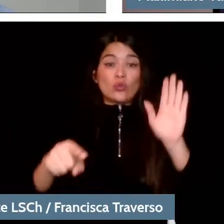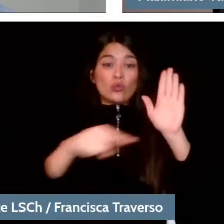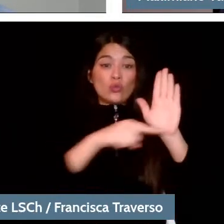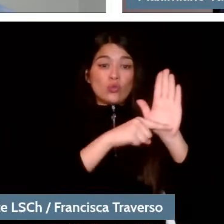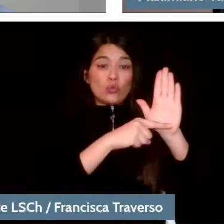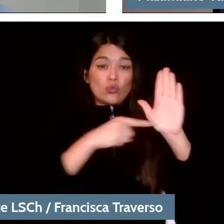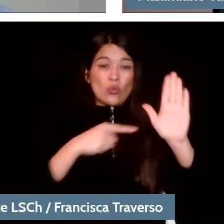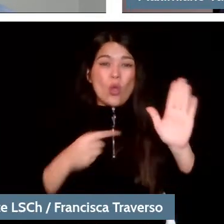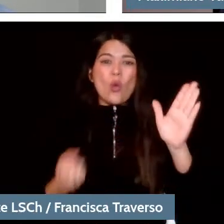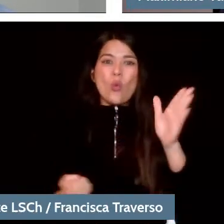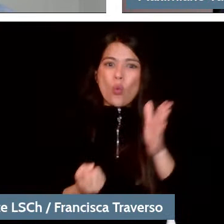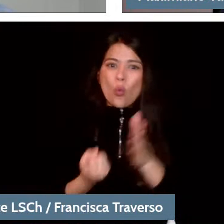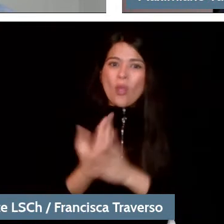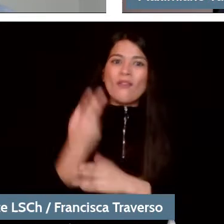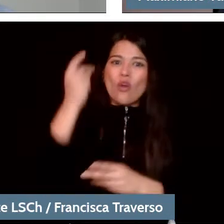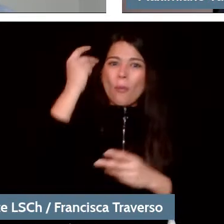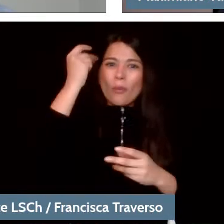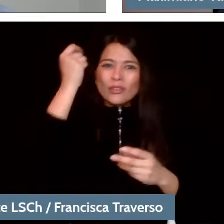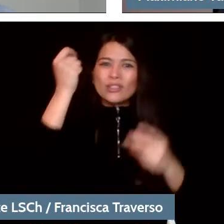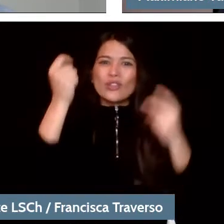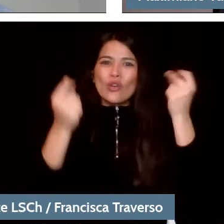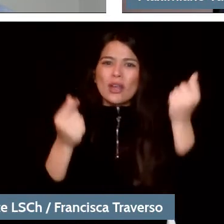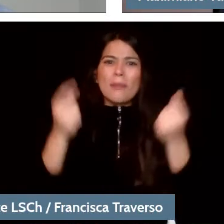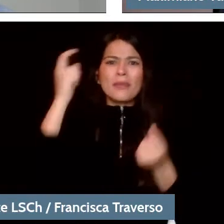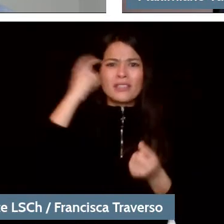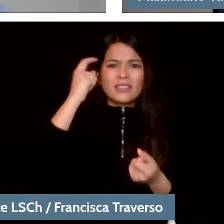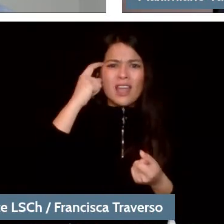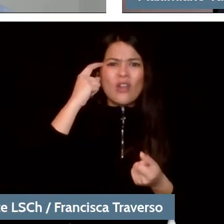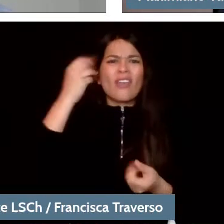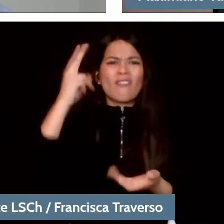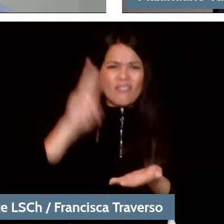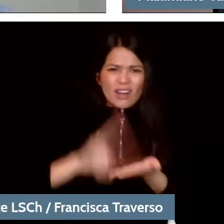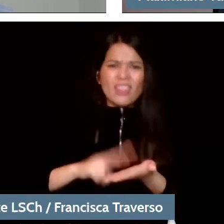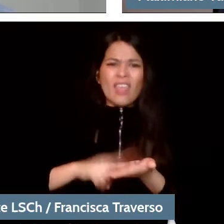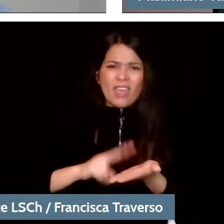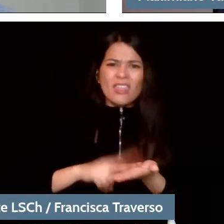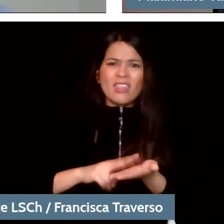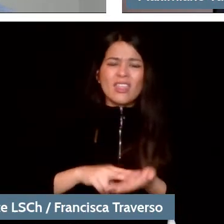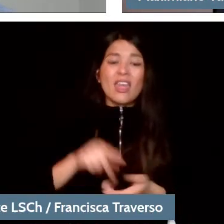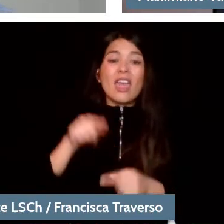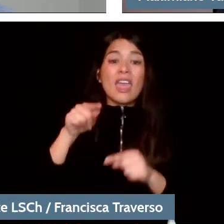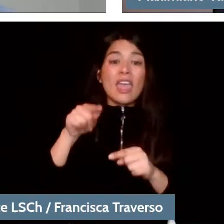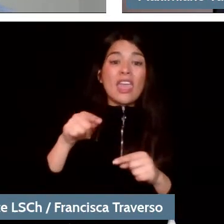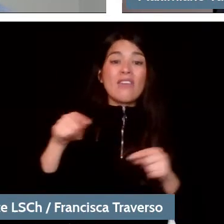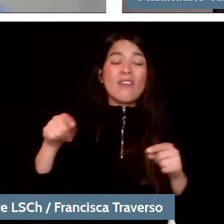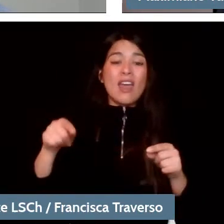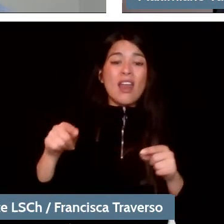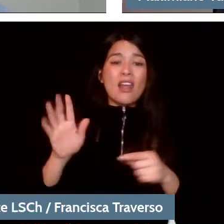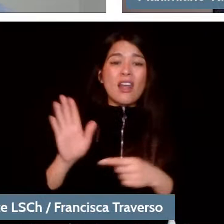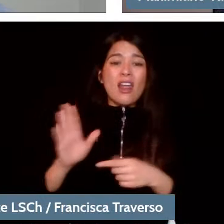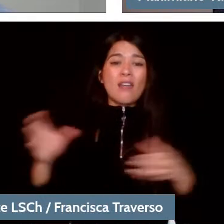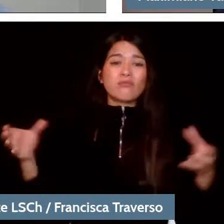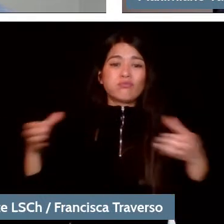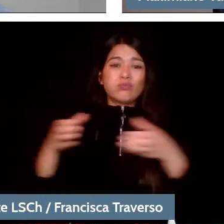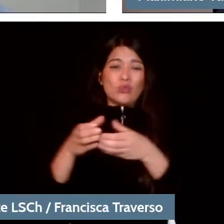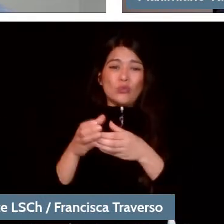who saw the possibility of having their works played. This was a decision made by him that was supported by all of us